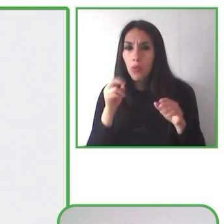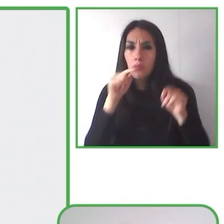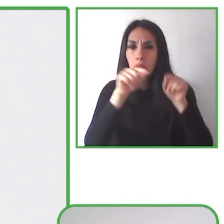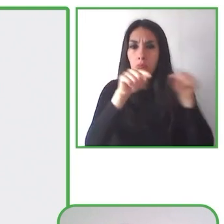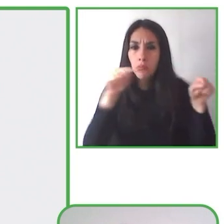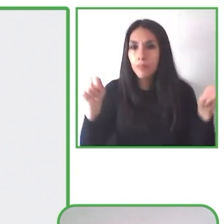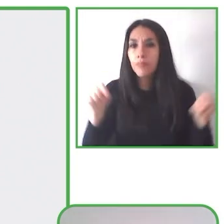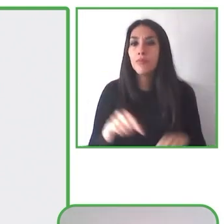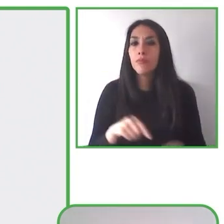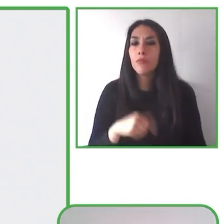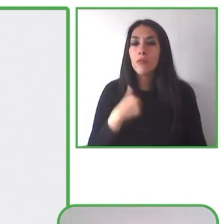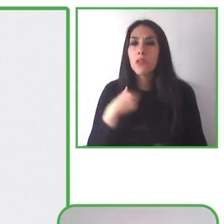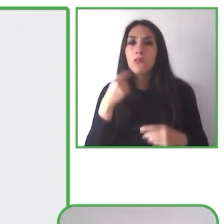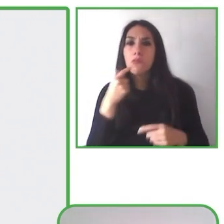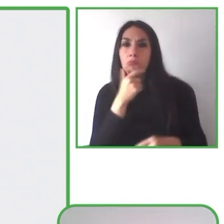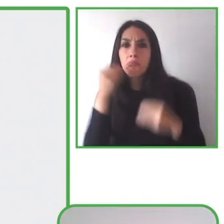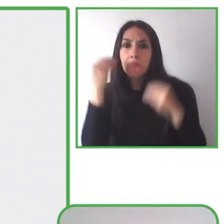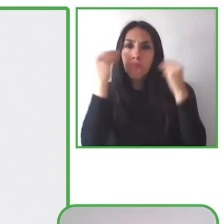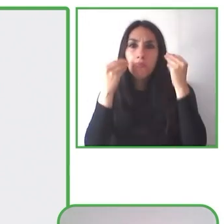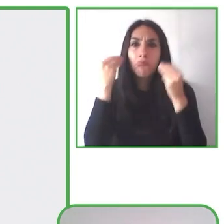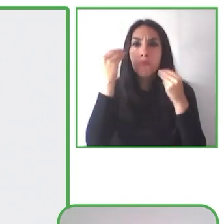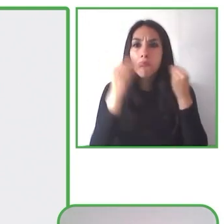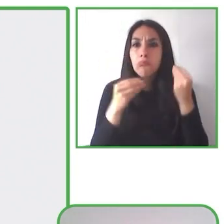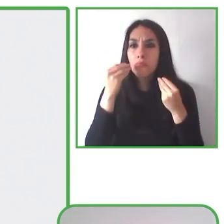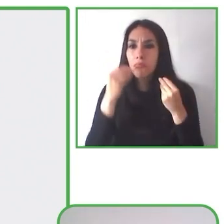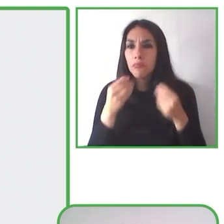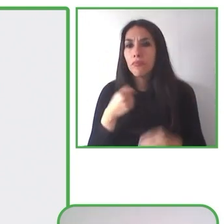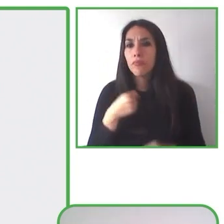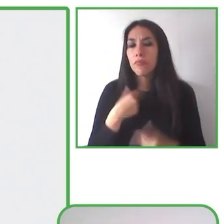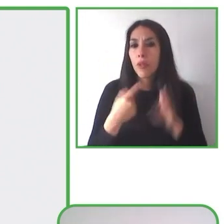If you want to go to New York, you may choose these guided tours